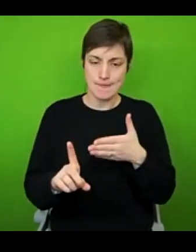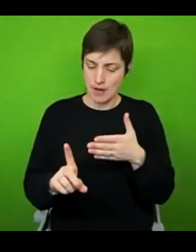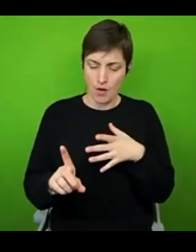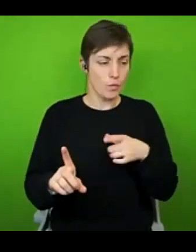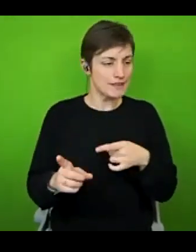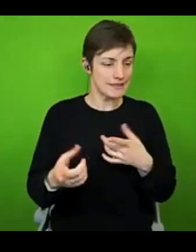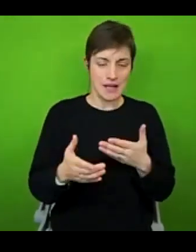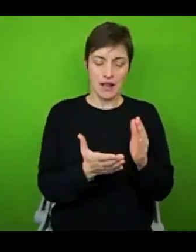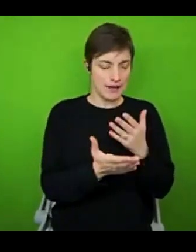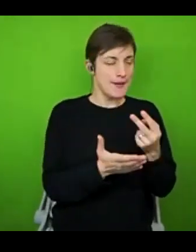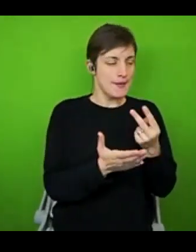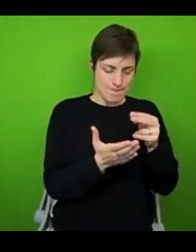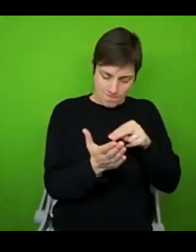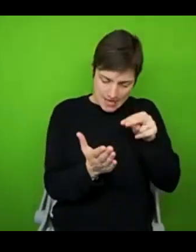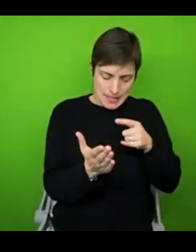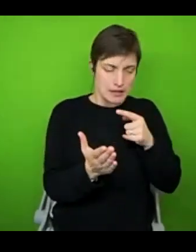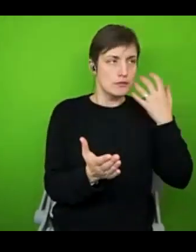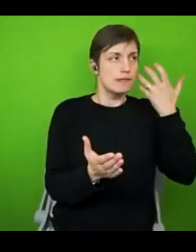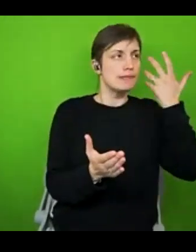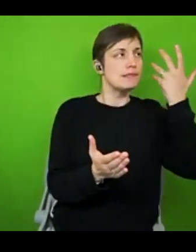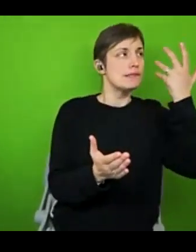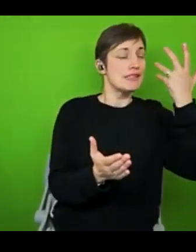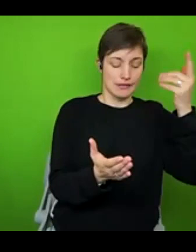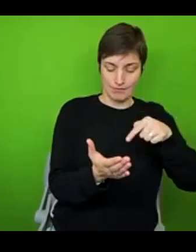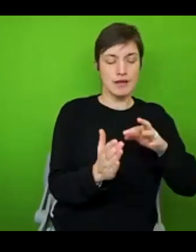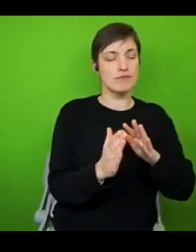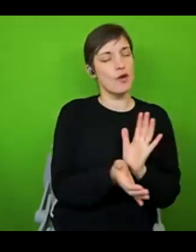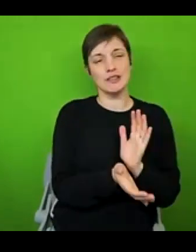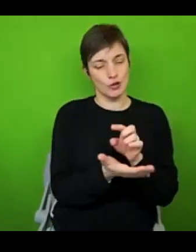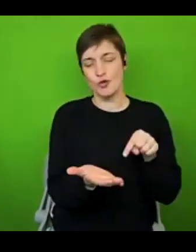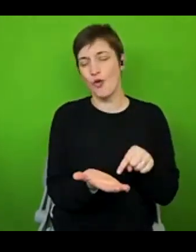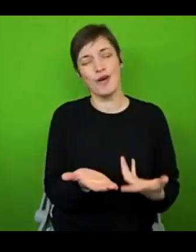preoccupied with that in my mind that I wasn't even enjoying the books that I was reading. So really, what was